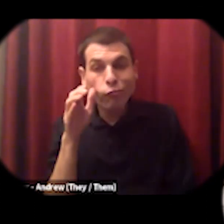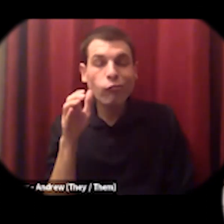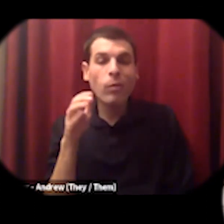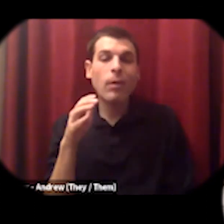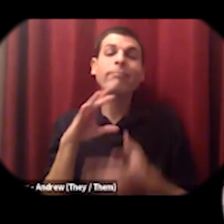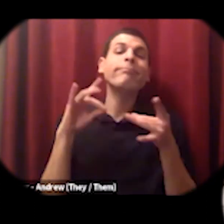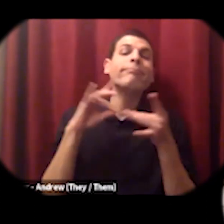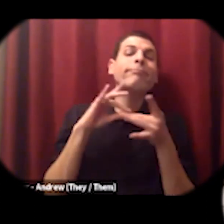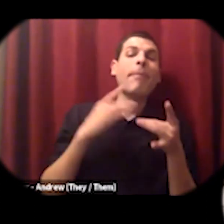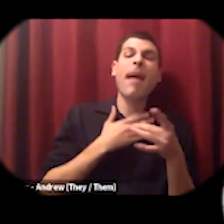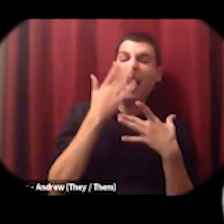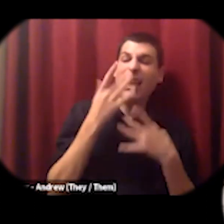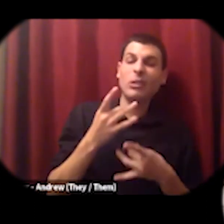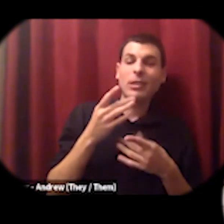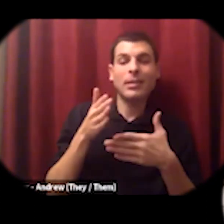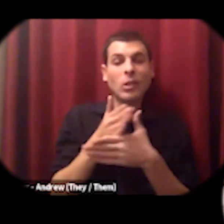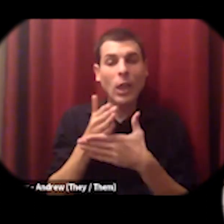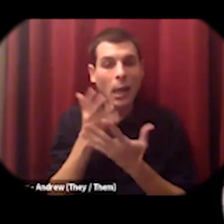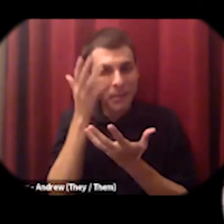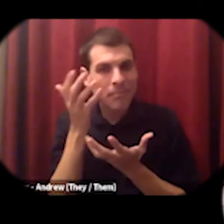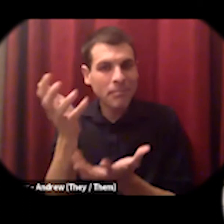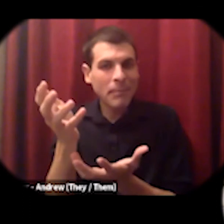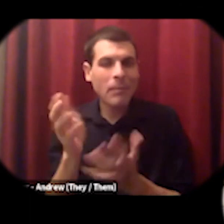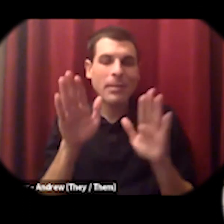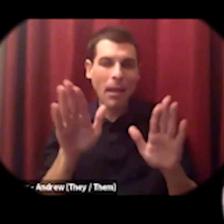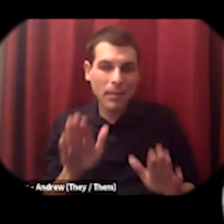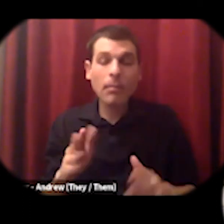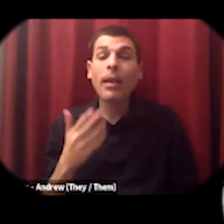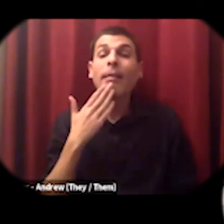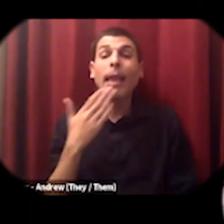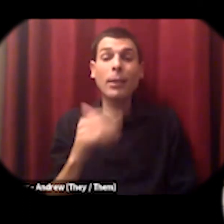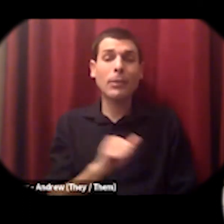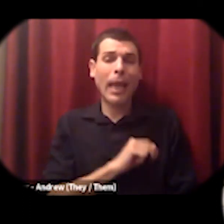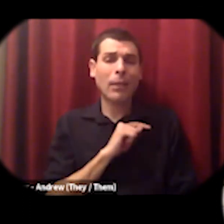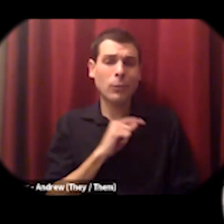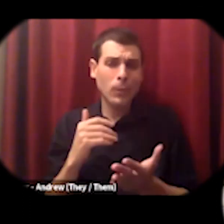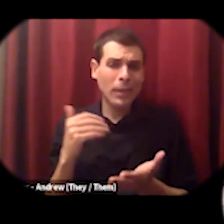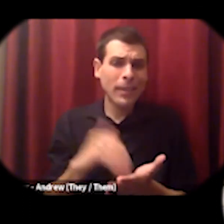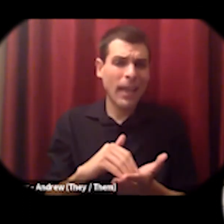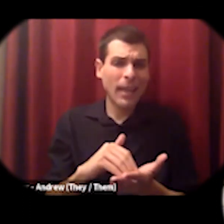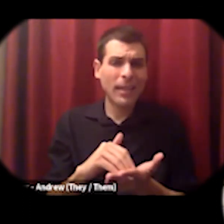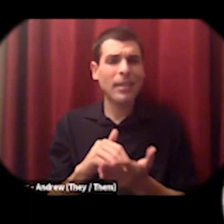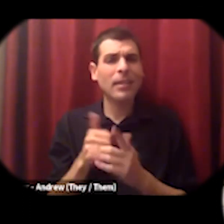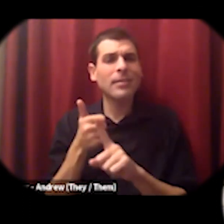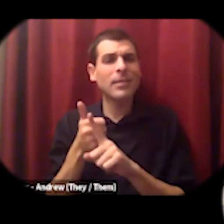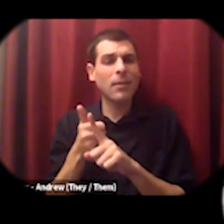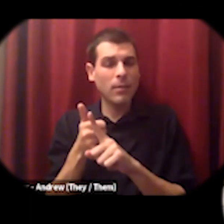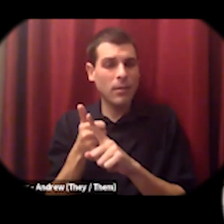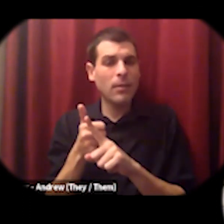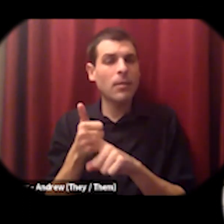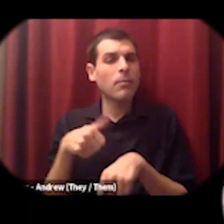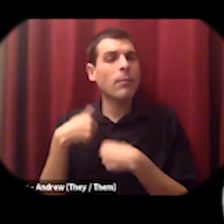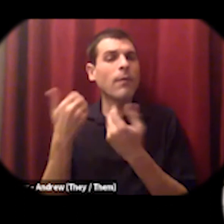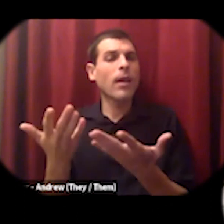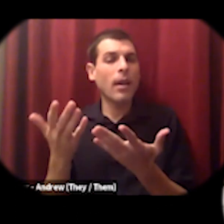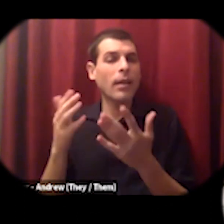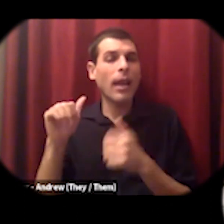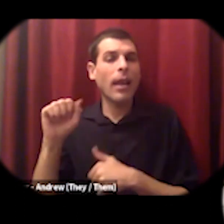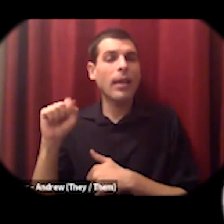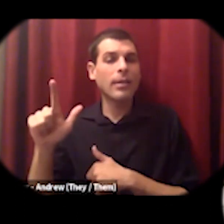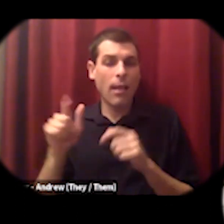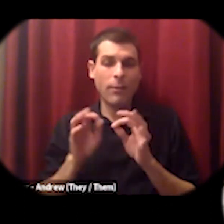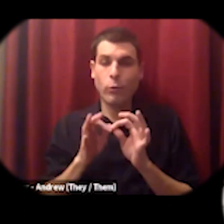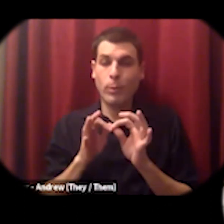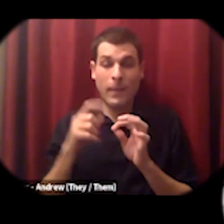share with you and so many thanks to Andrew for bringing ASL interpreting for an hour and a half